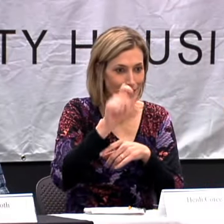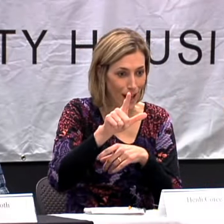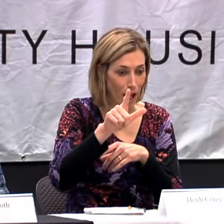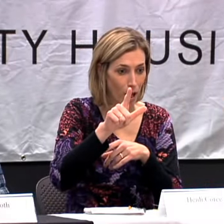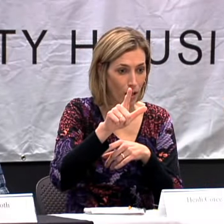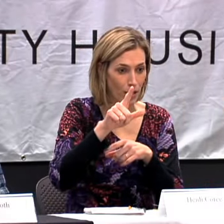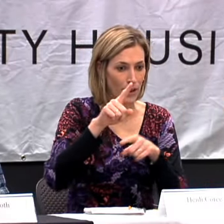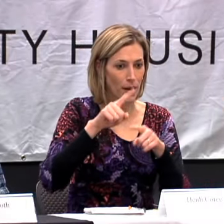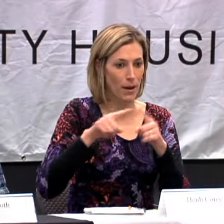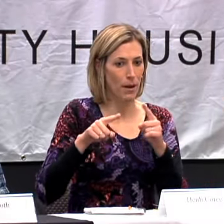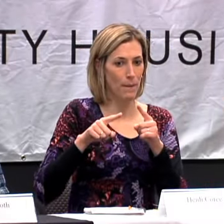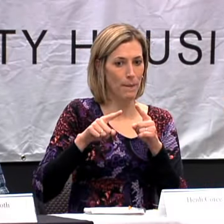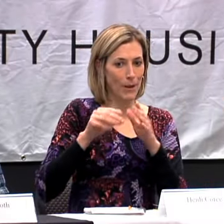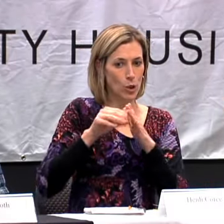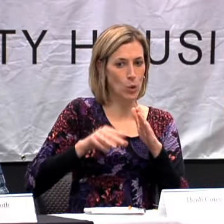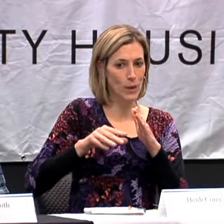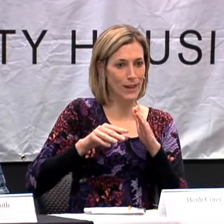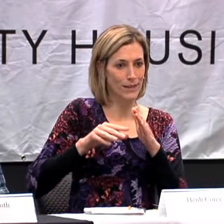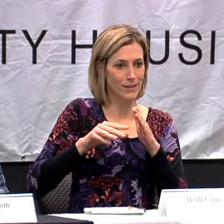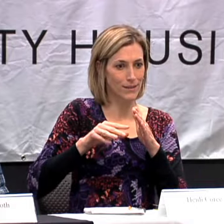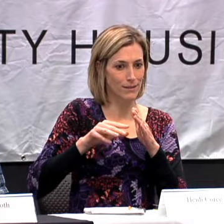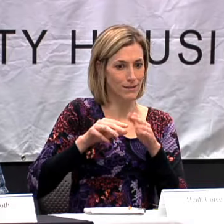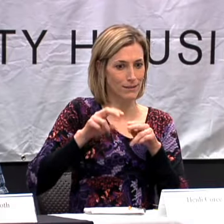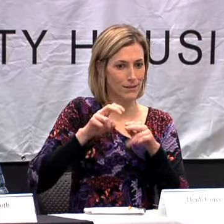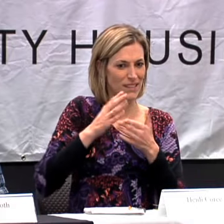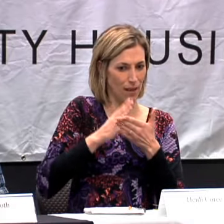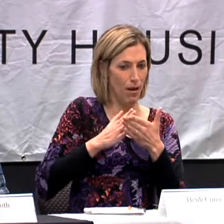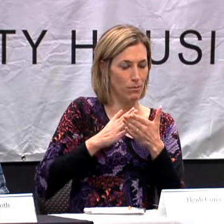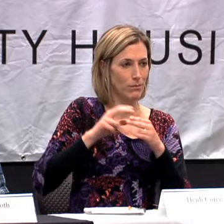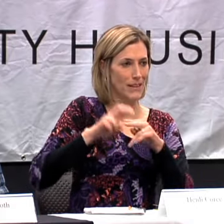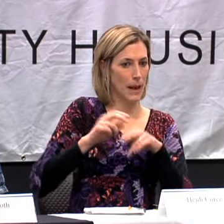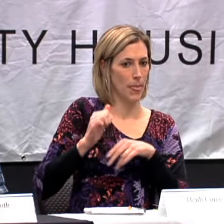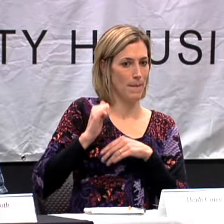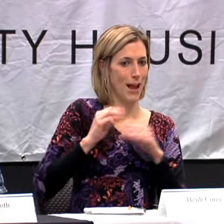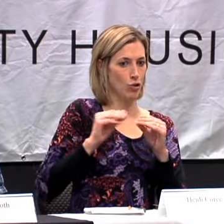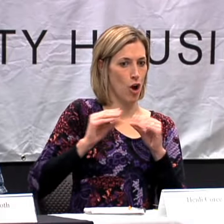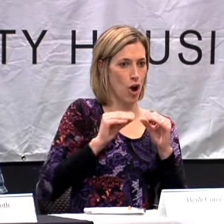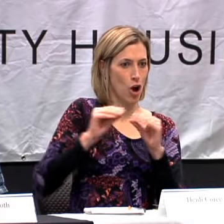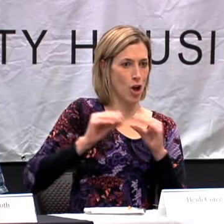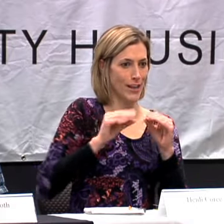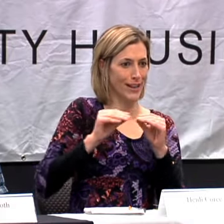WE'RE PRACTICING AMERICAN SIGN LANGUAGE BUT THE STUDENTS,